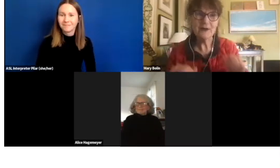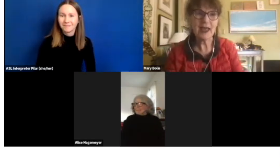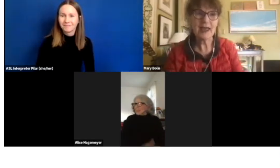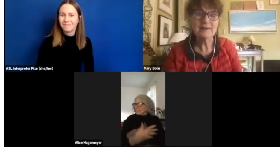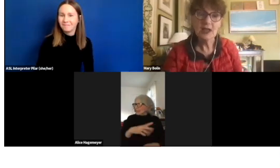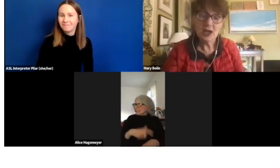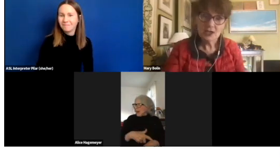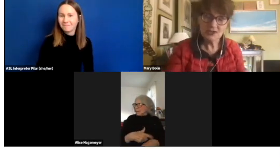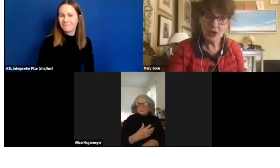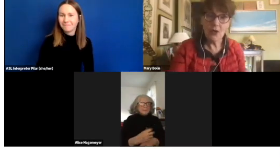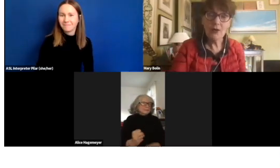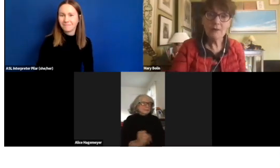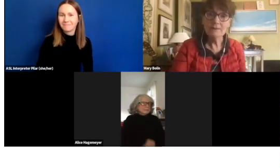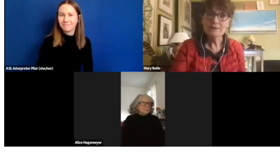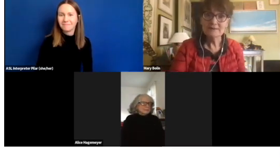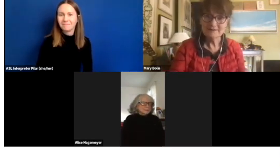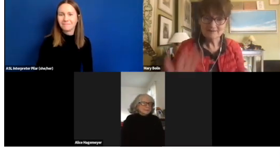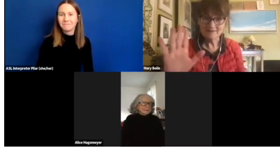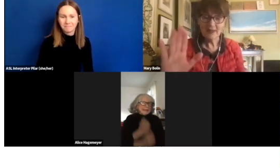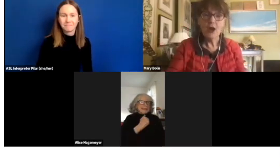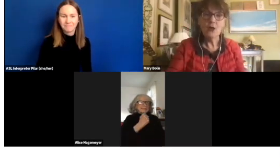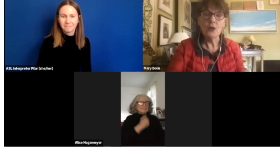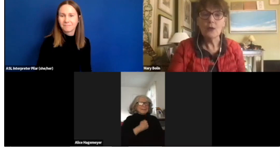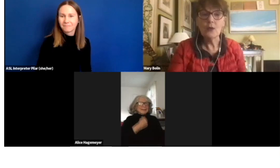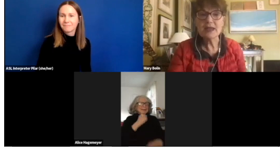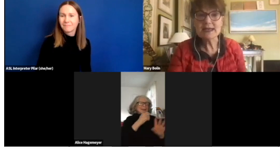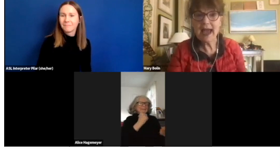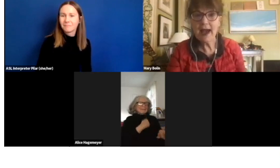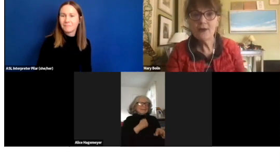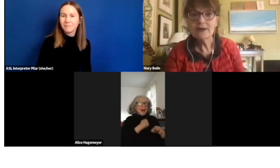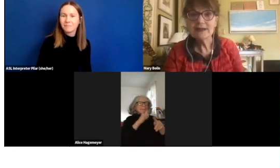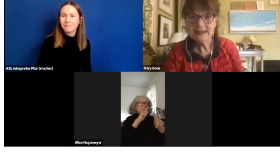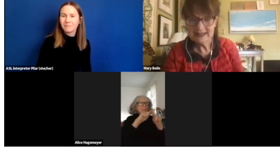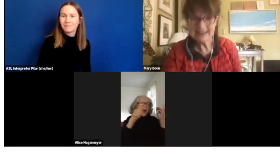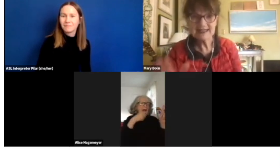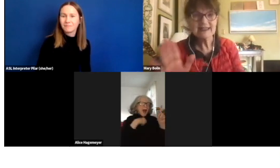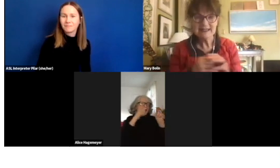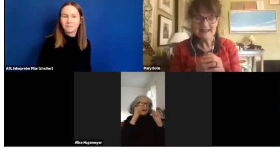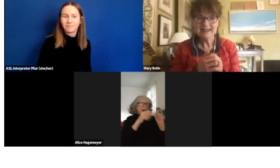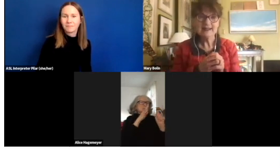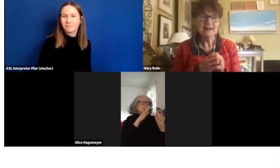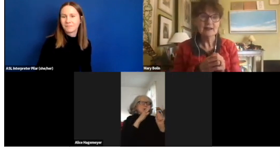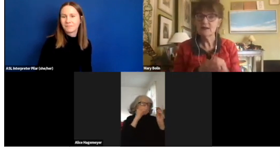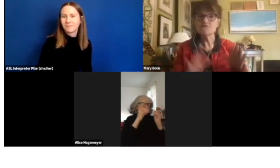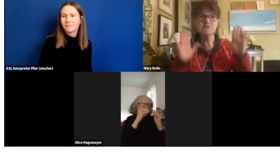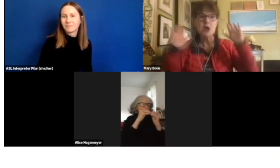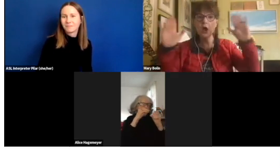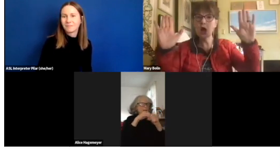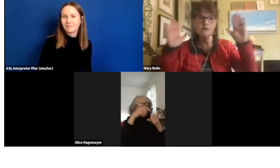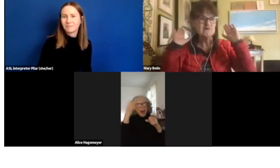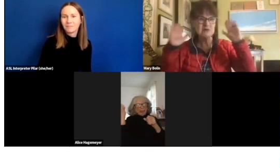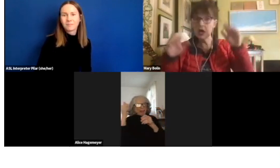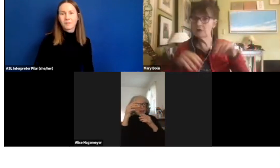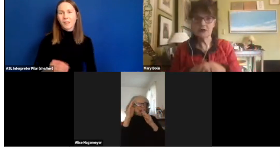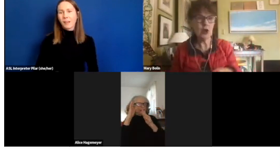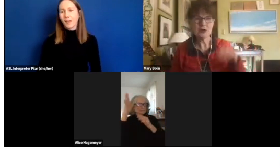Okay. So, we now -- And I'm still sorry. No, no, no.